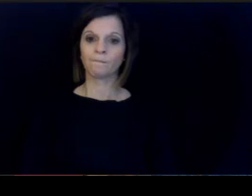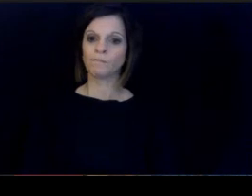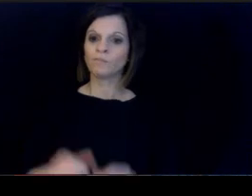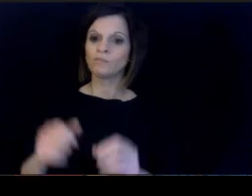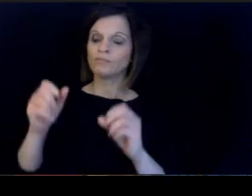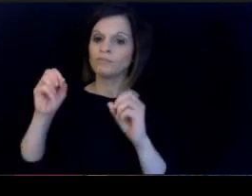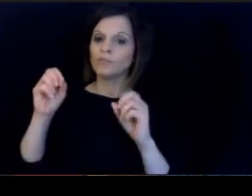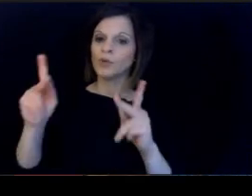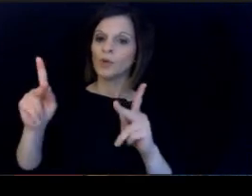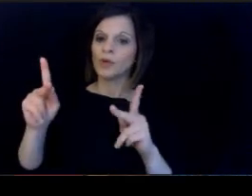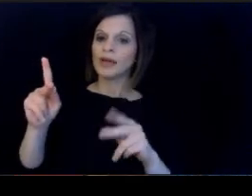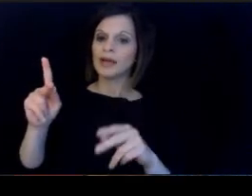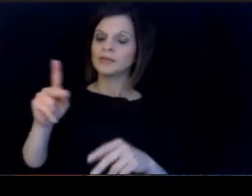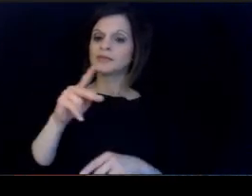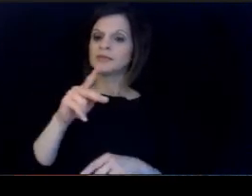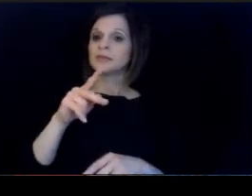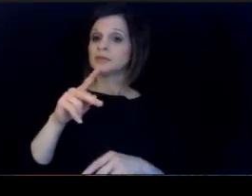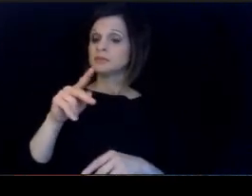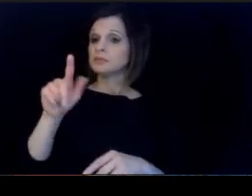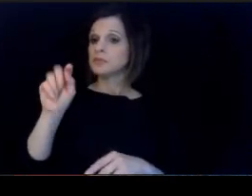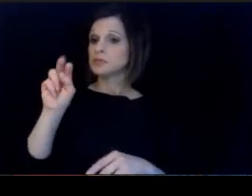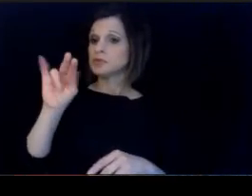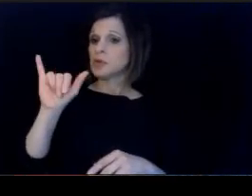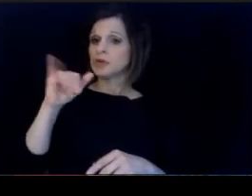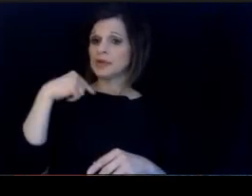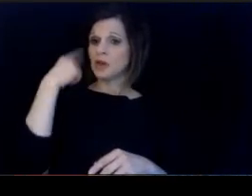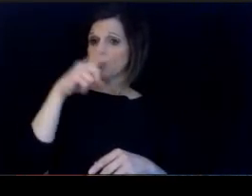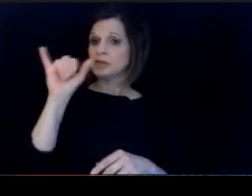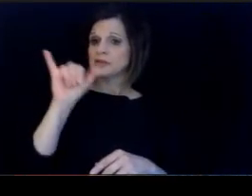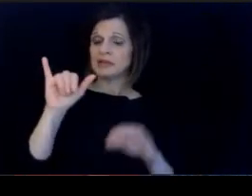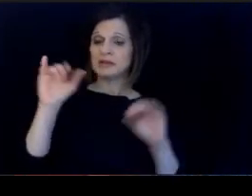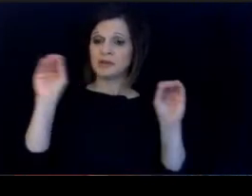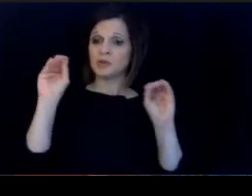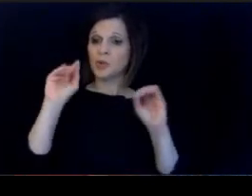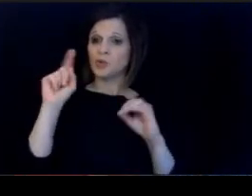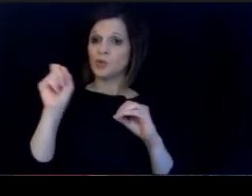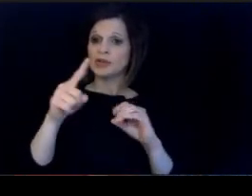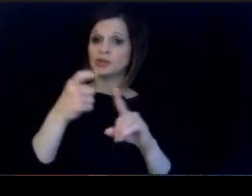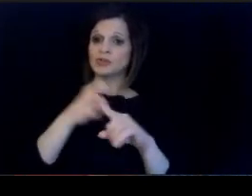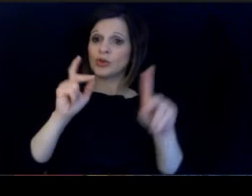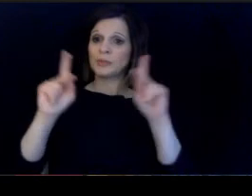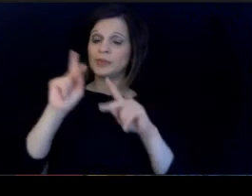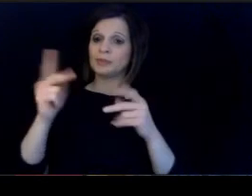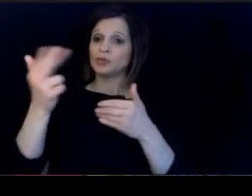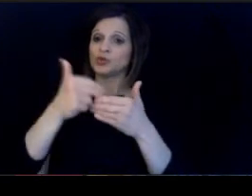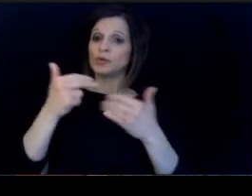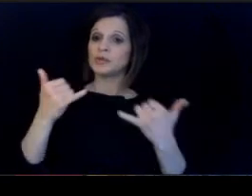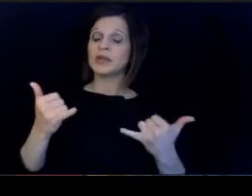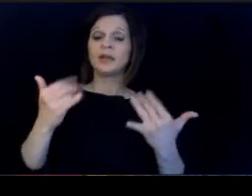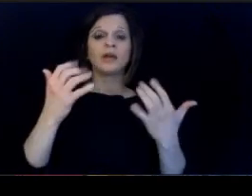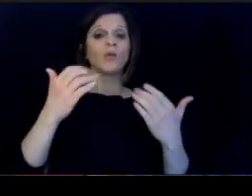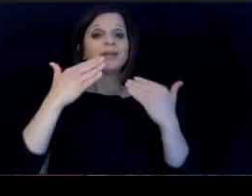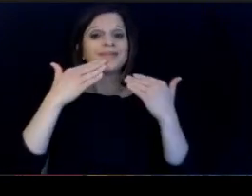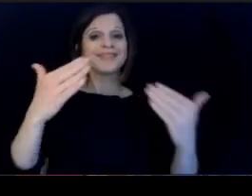OK Tony, it looks like we don't have any questions from. folks attending today. I want to thank everyone.